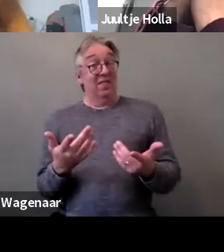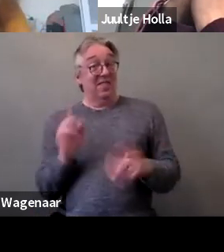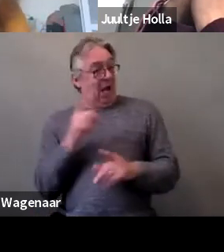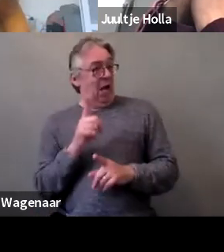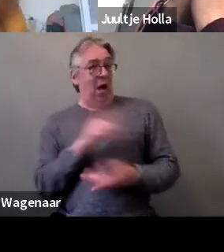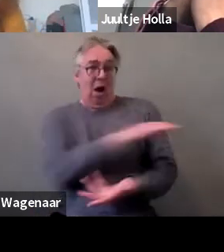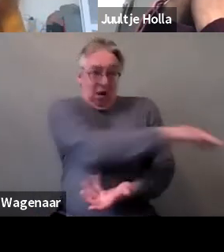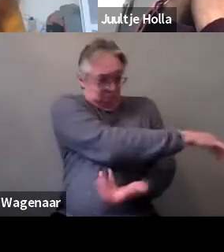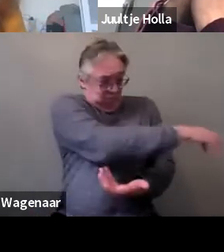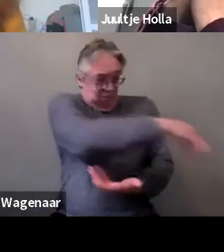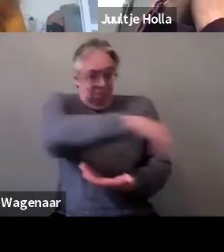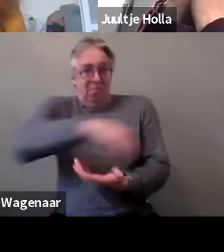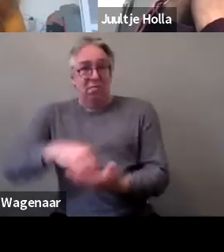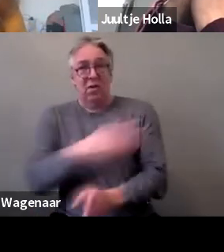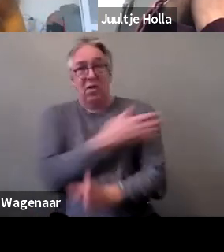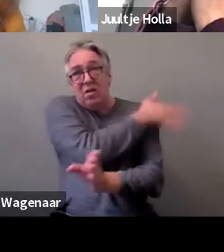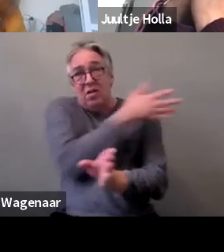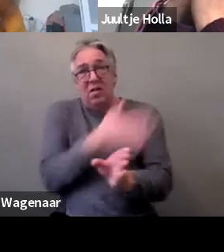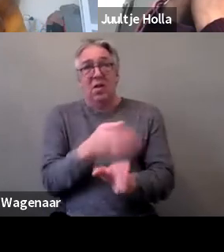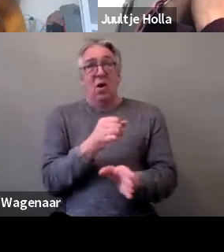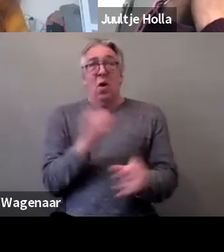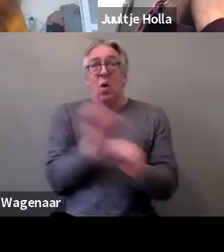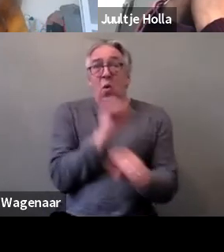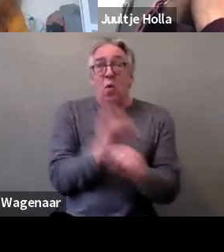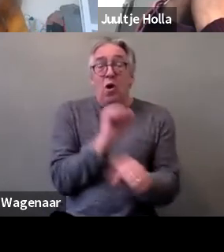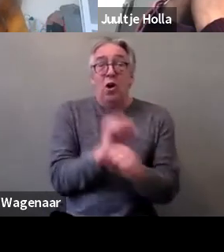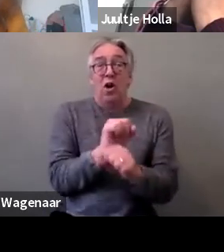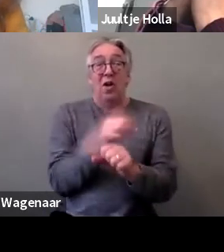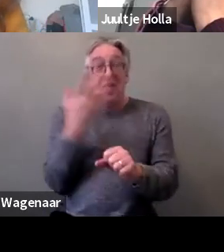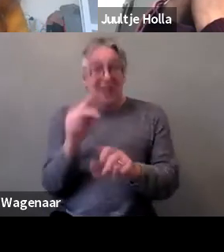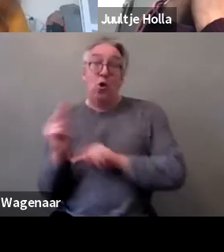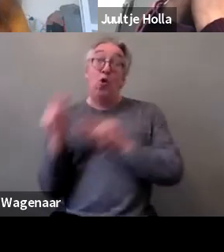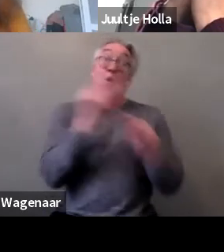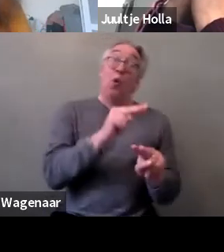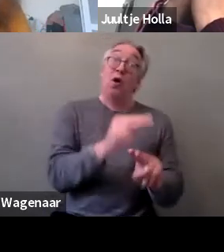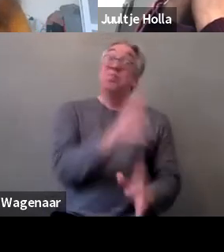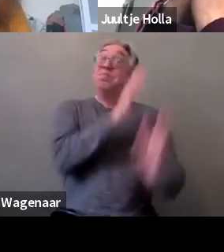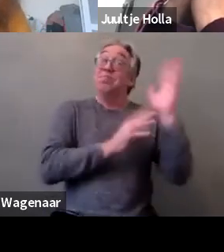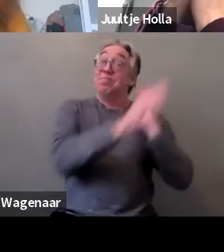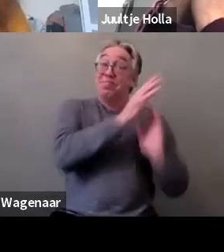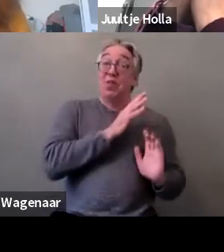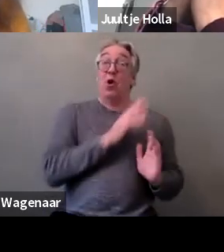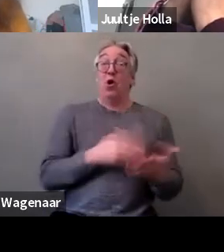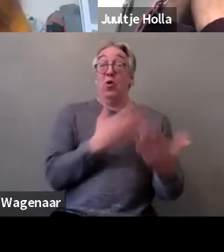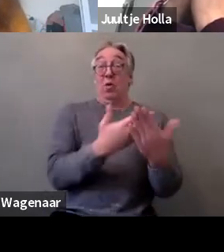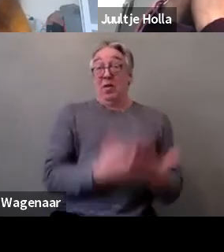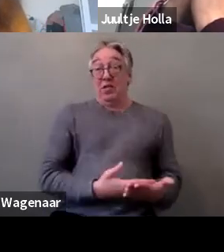And that builds on that in order for us to move forward quickly, with concrete policy and advocacy.